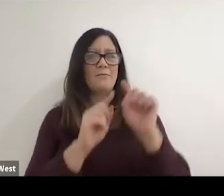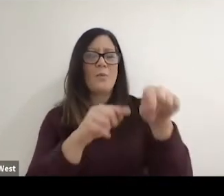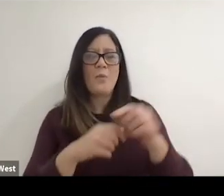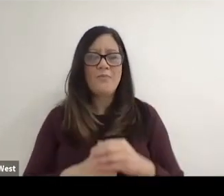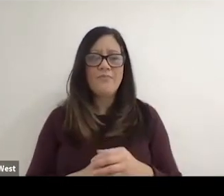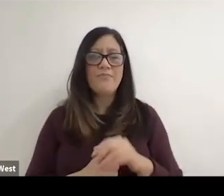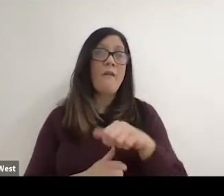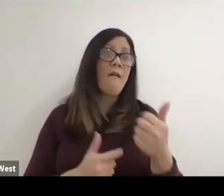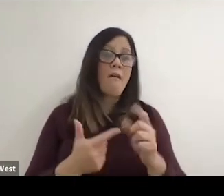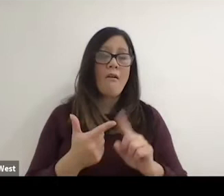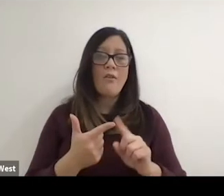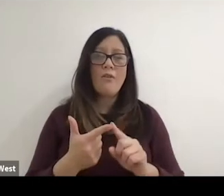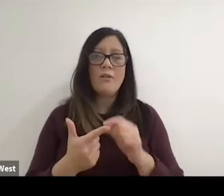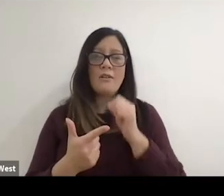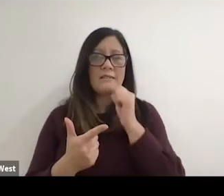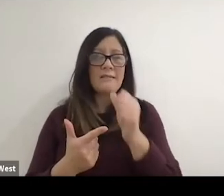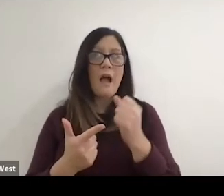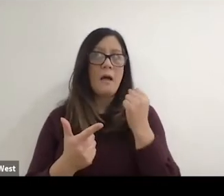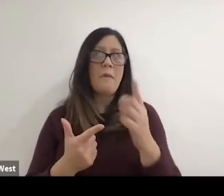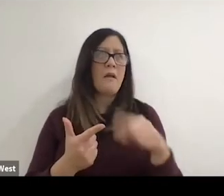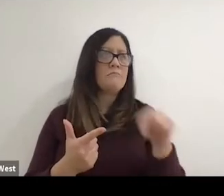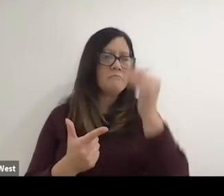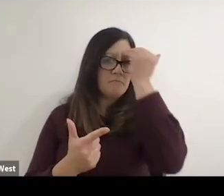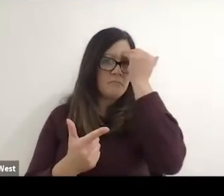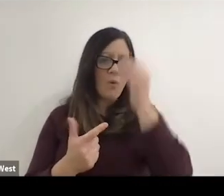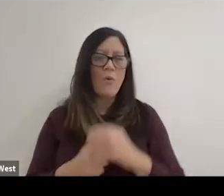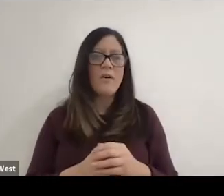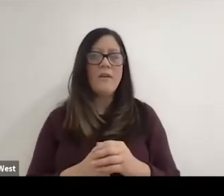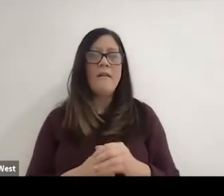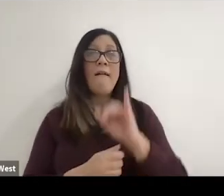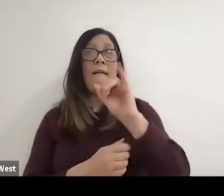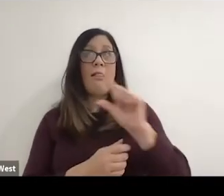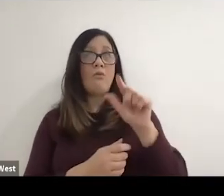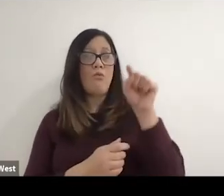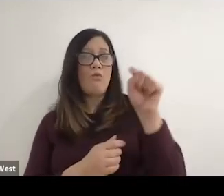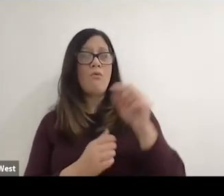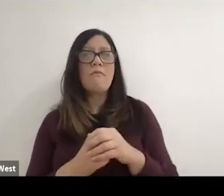The other piece to that. Not many people know is that they also have supports for individuals